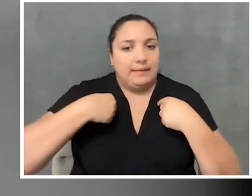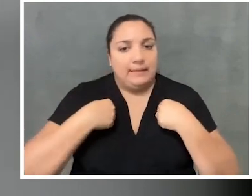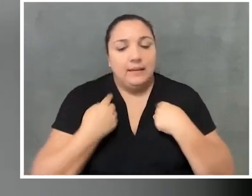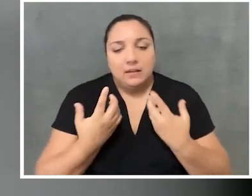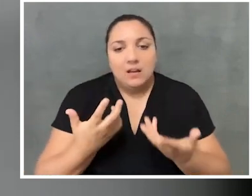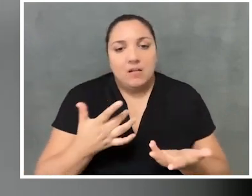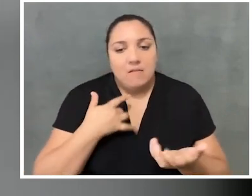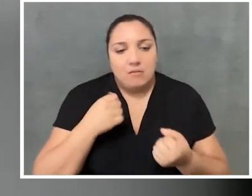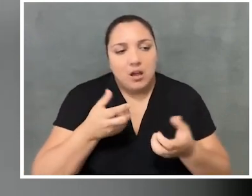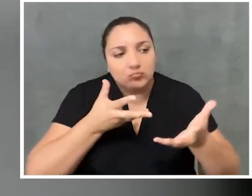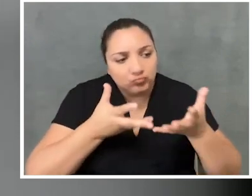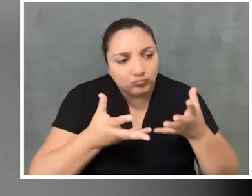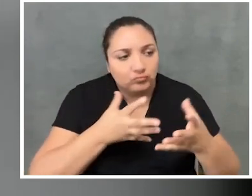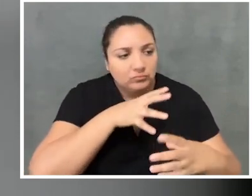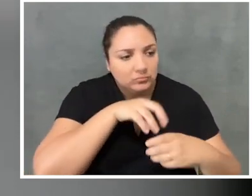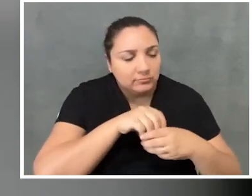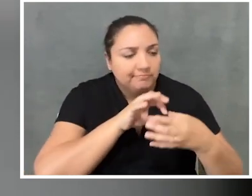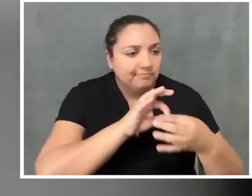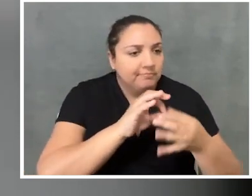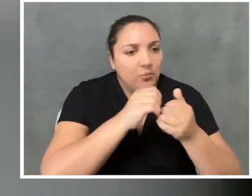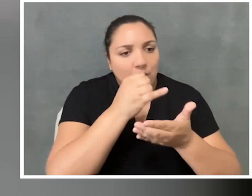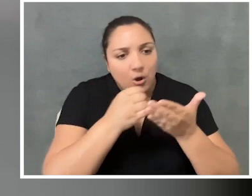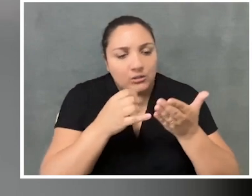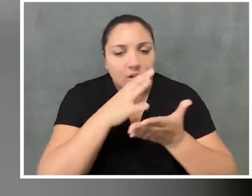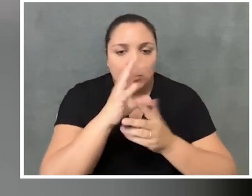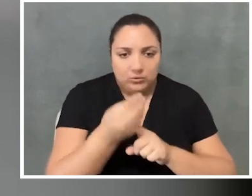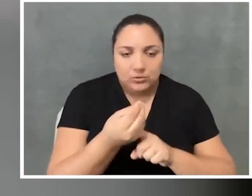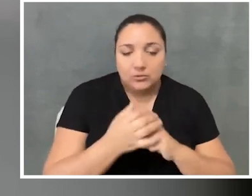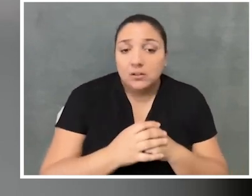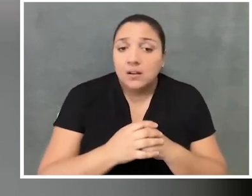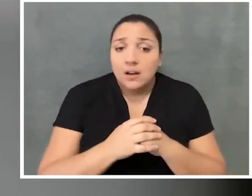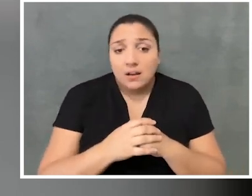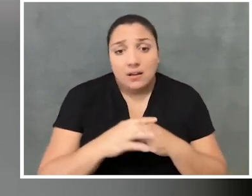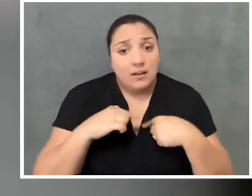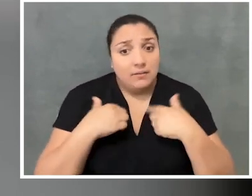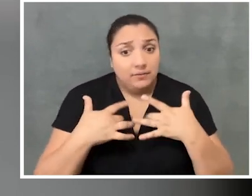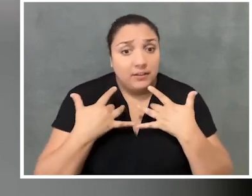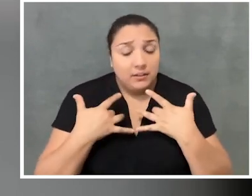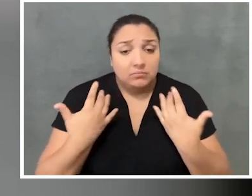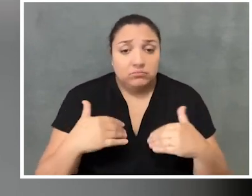were able to engage with arts and culture, which is really something that I believe at least is